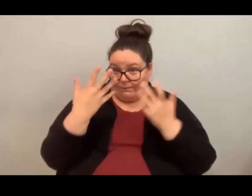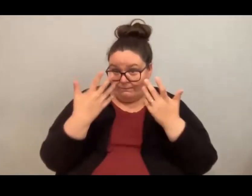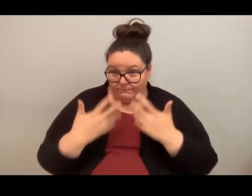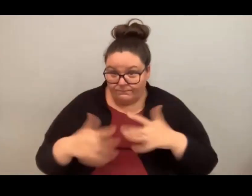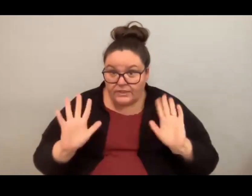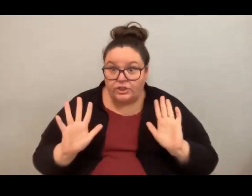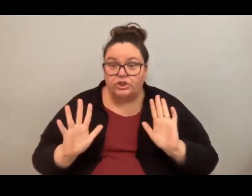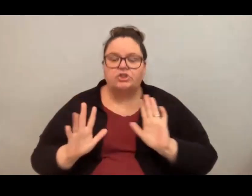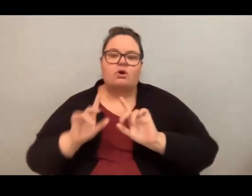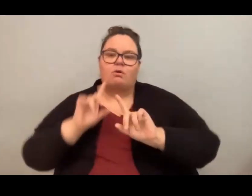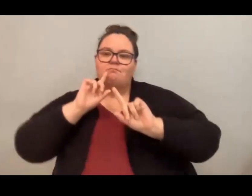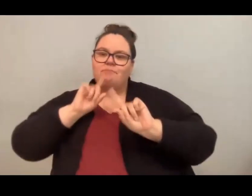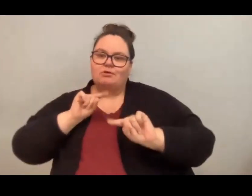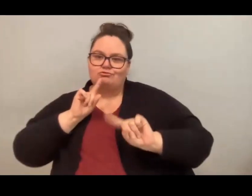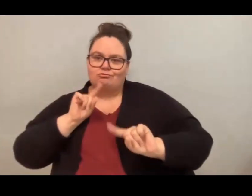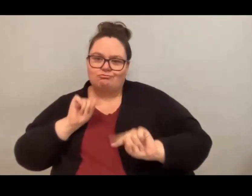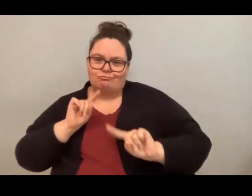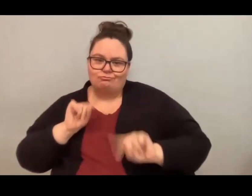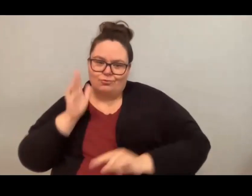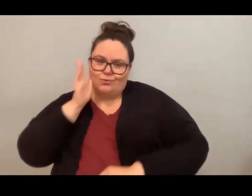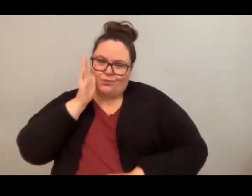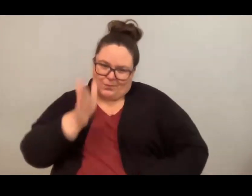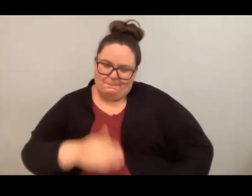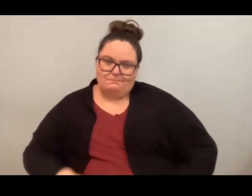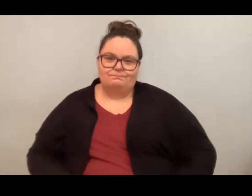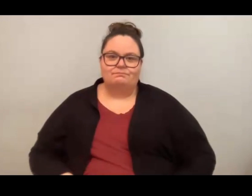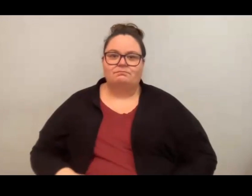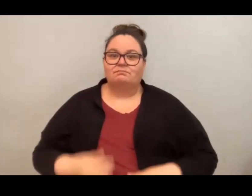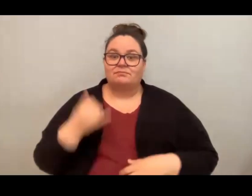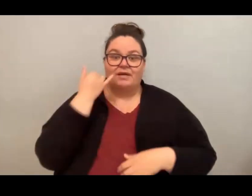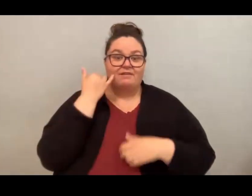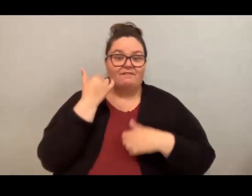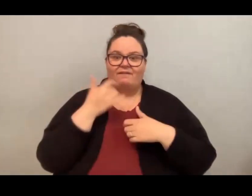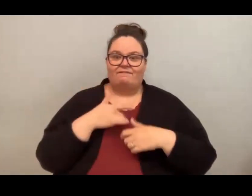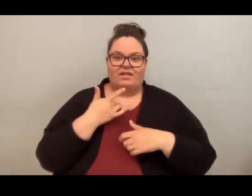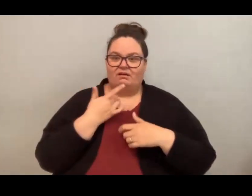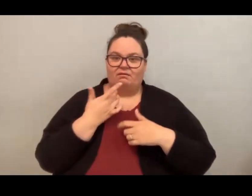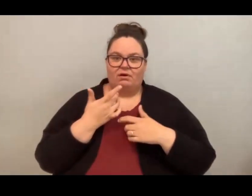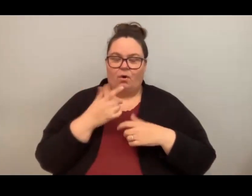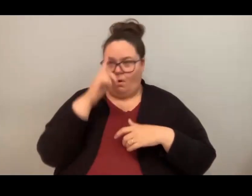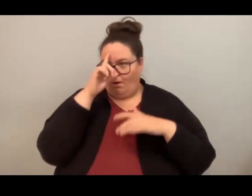feel free at any point to put a question in the chat and Jo-Anne will pick them up